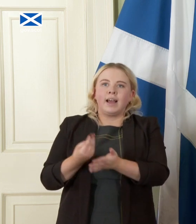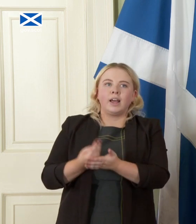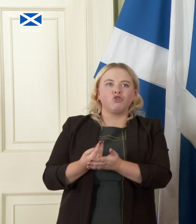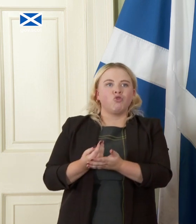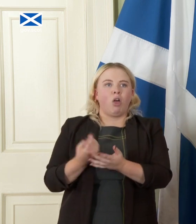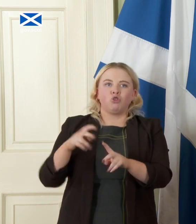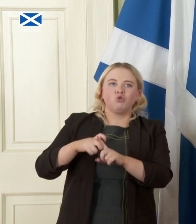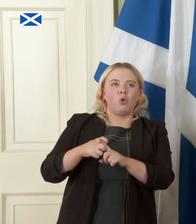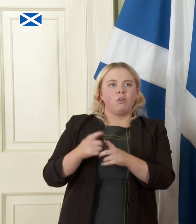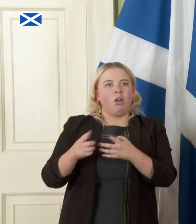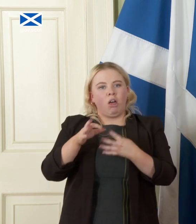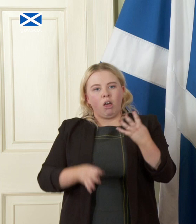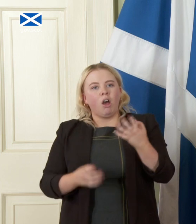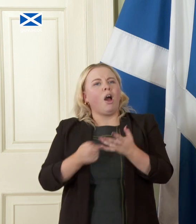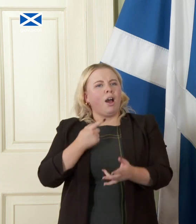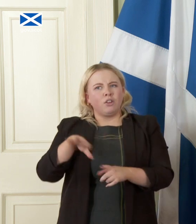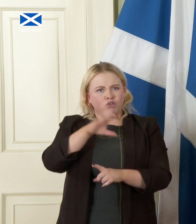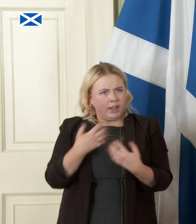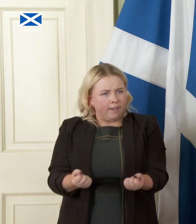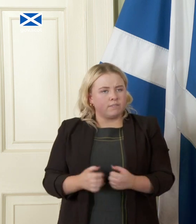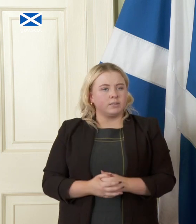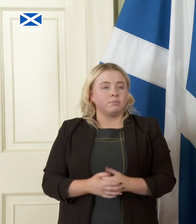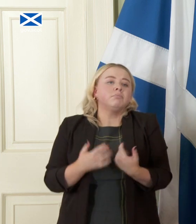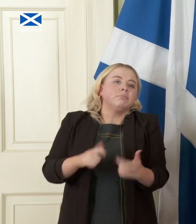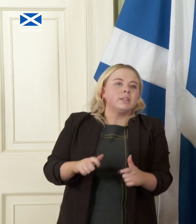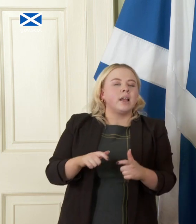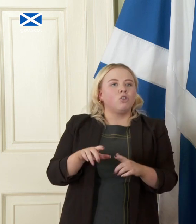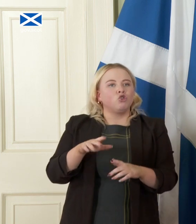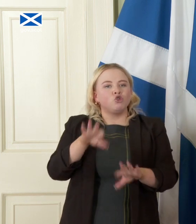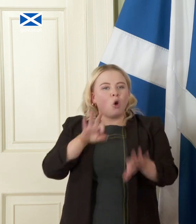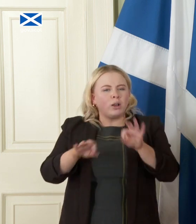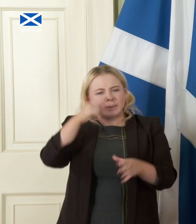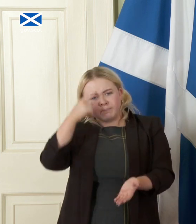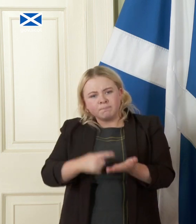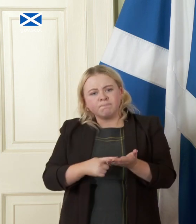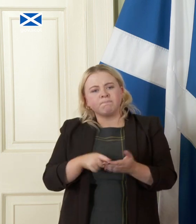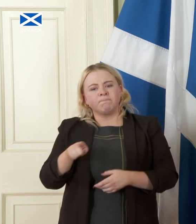still have to make choices about you know do we think this area is more important to spend